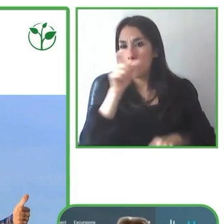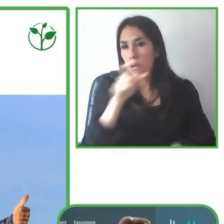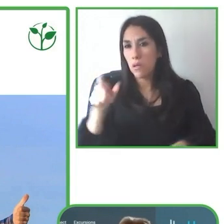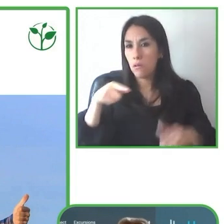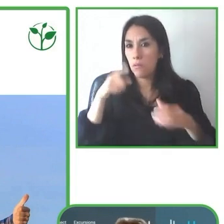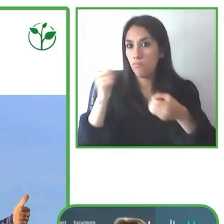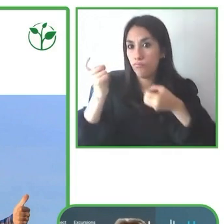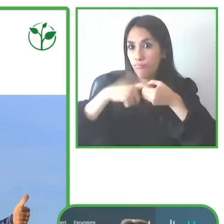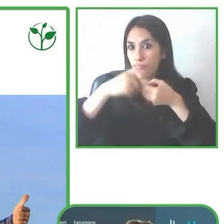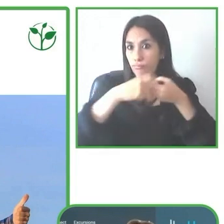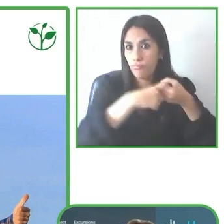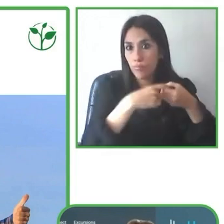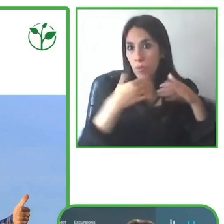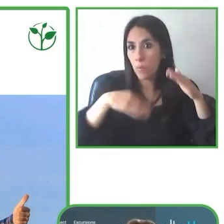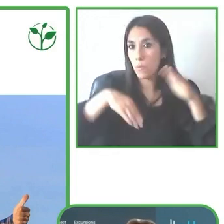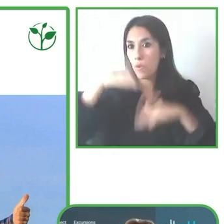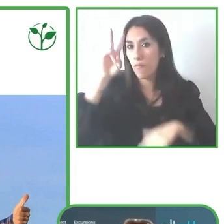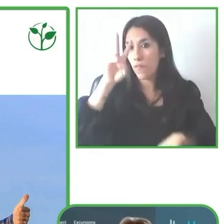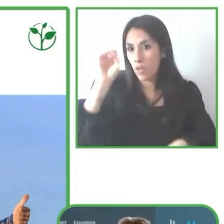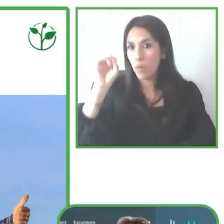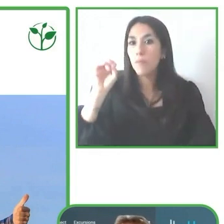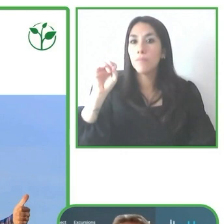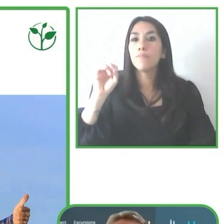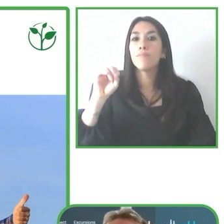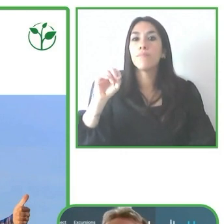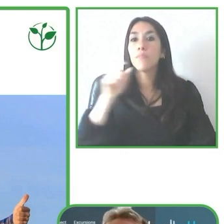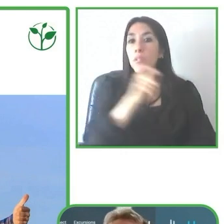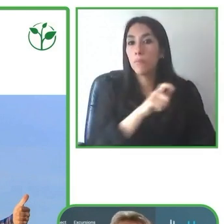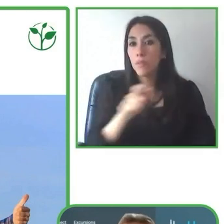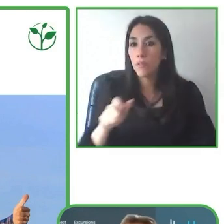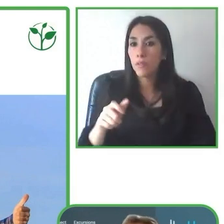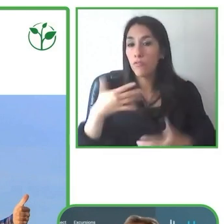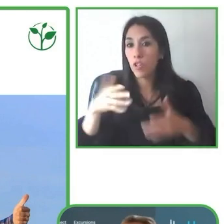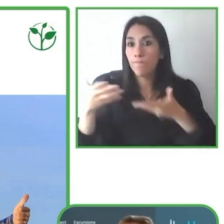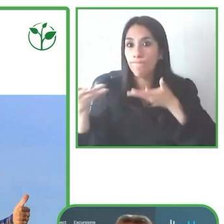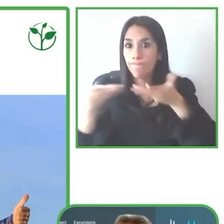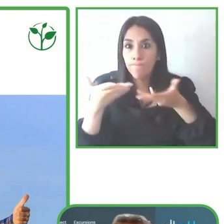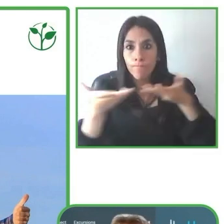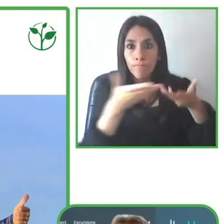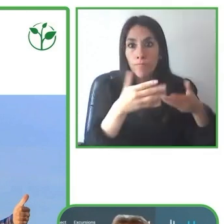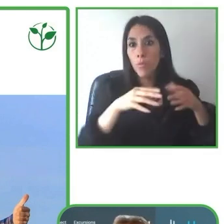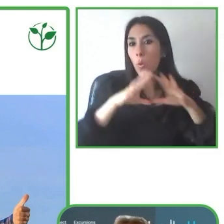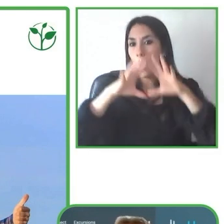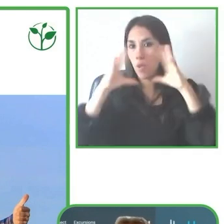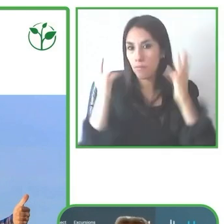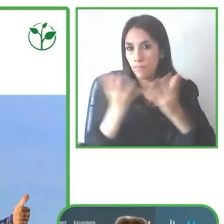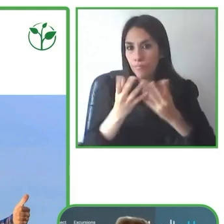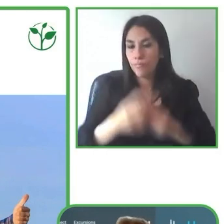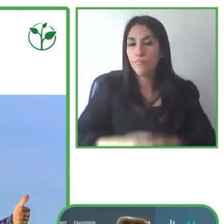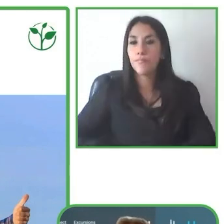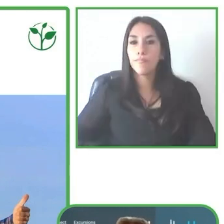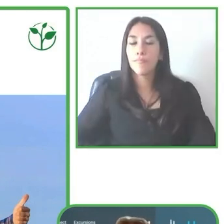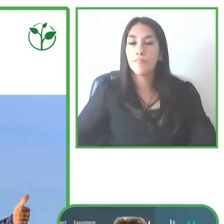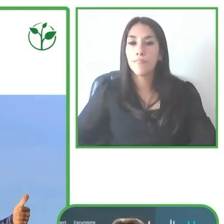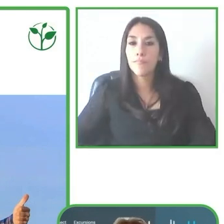we give 24000 hours of happiness to our travelers.